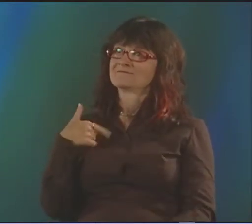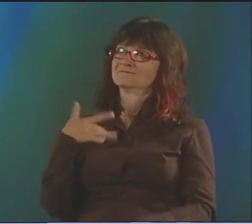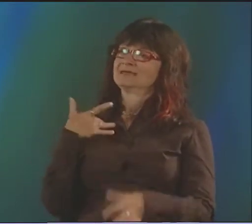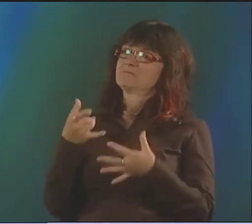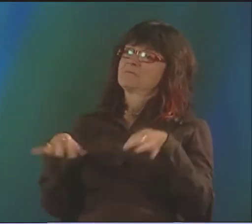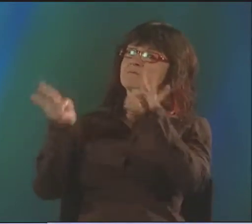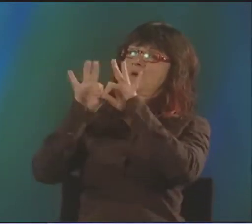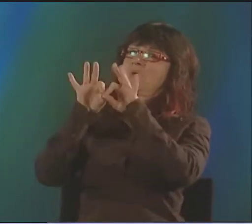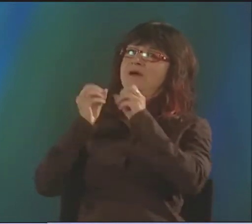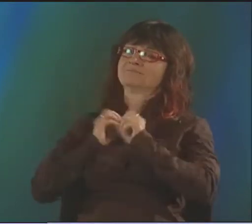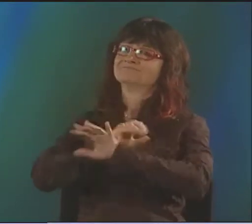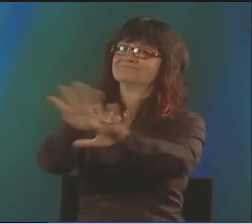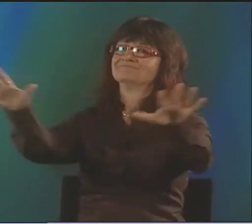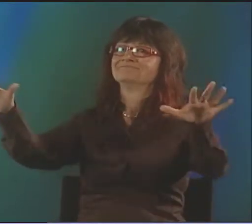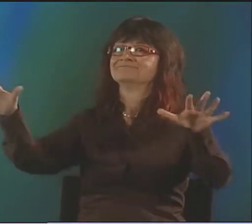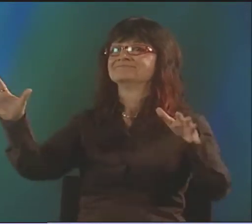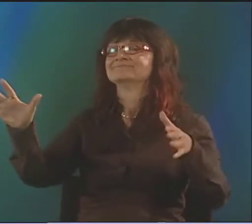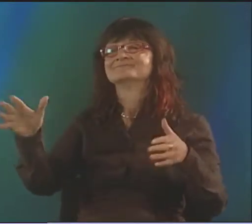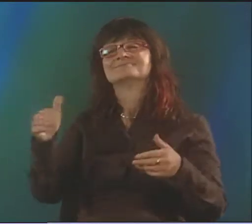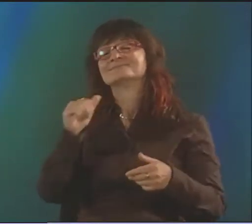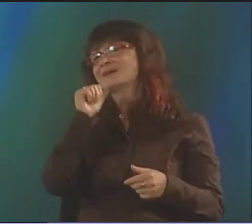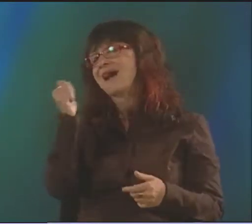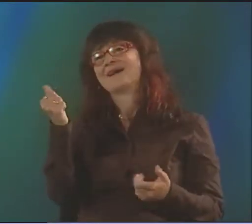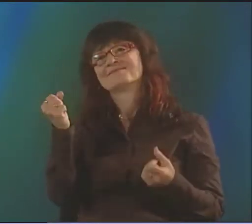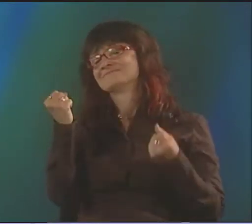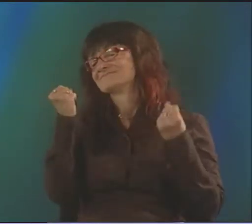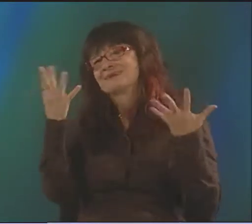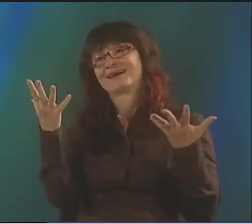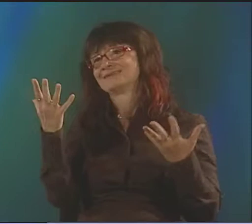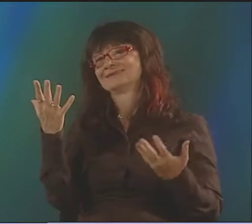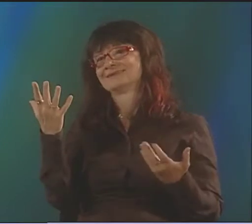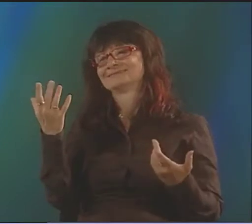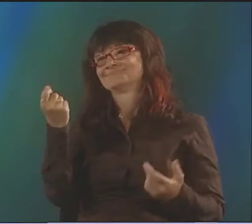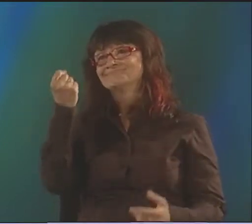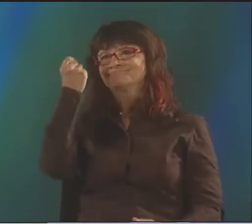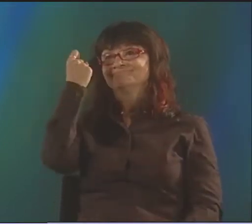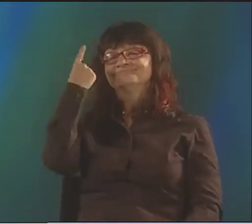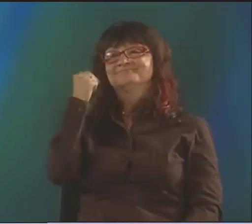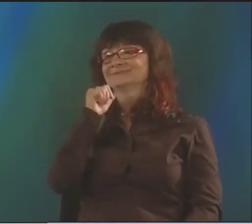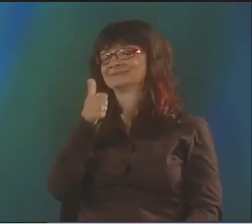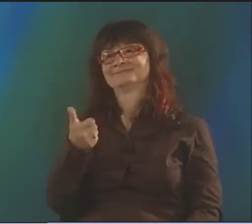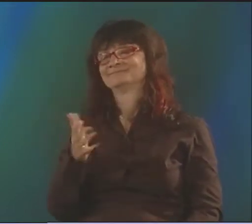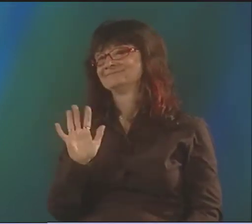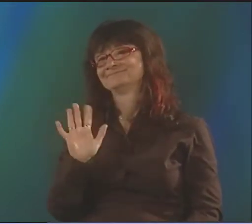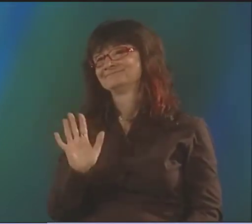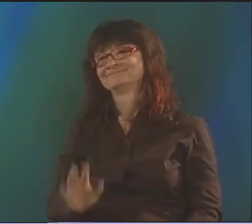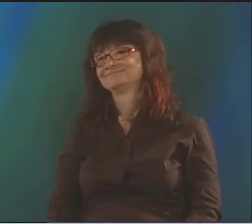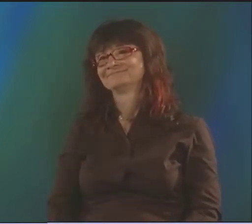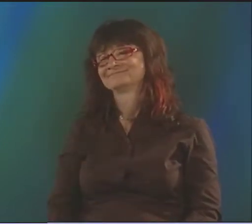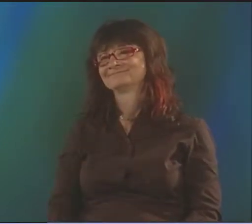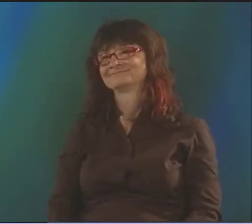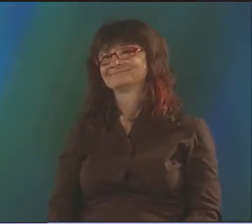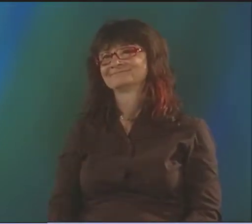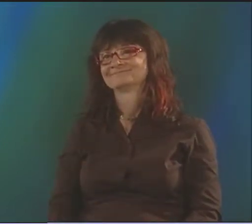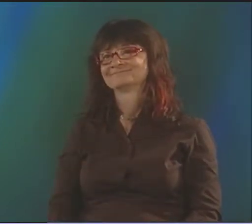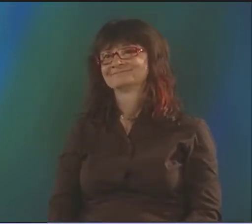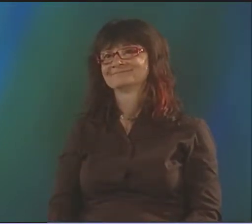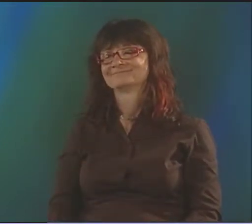I THINK IT'S REALLY WORTHWHILE TO MAKE THAT ATTEMPT. AND I THINK IT'S IMPORTANT TO PUT THAT ENERGY OUT THERE AND GET THOSE EMOTIONS OUT.